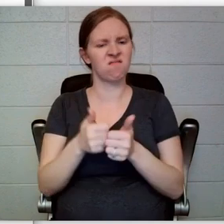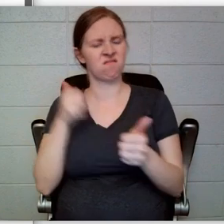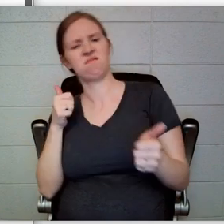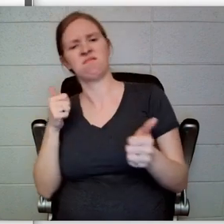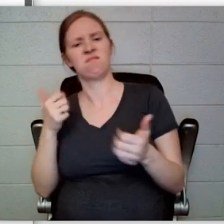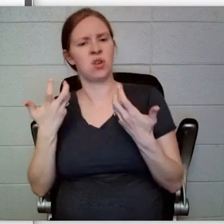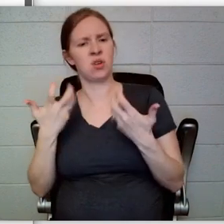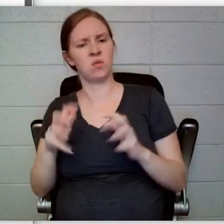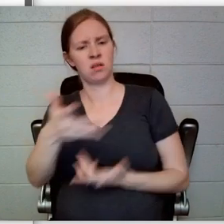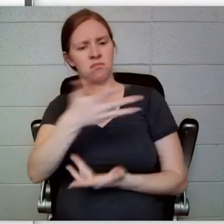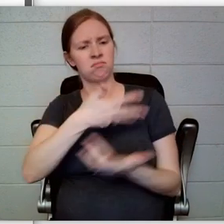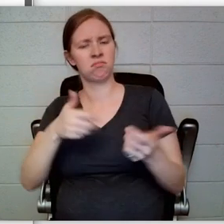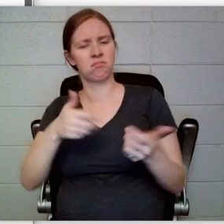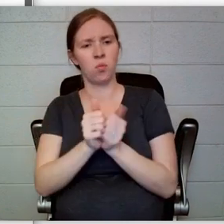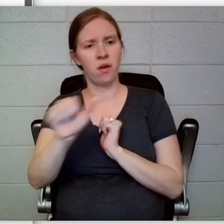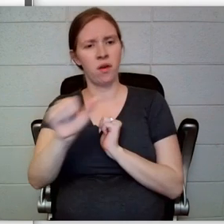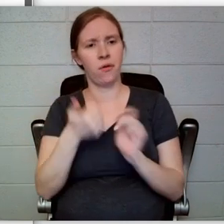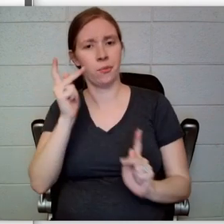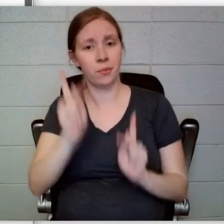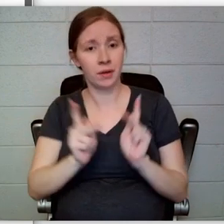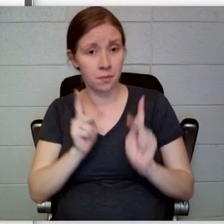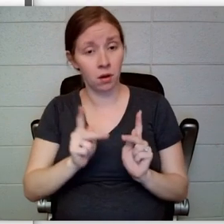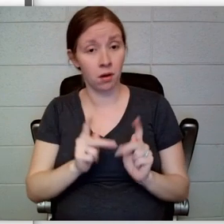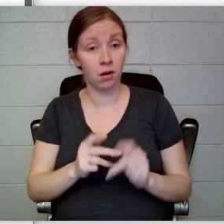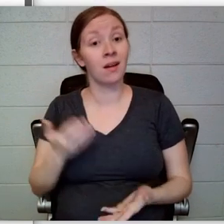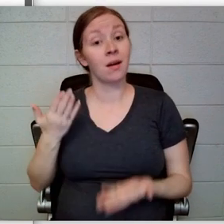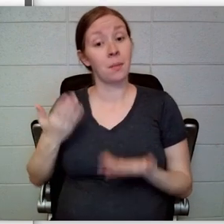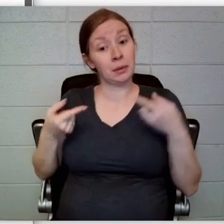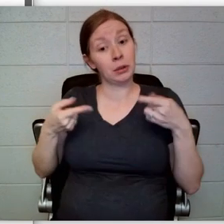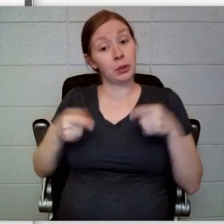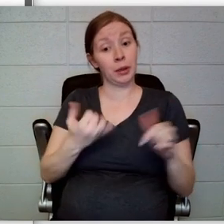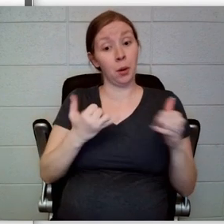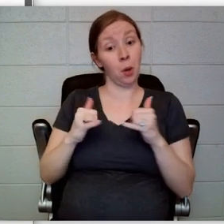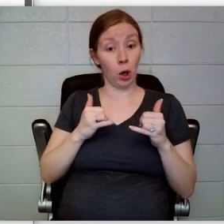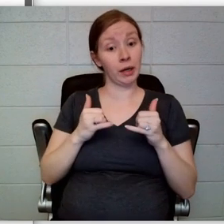and it might describe somebody who, during a party, would stand in a corner and not talk to